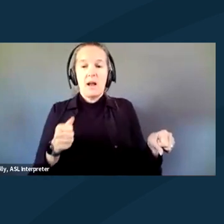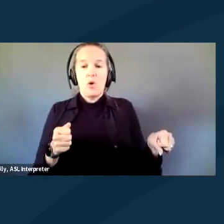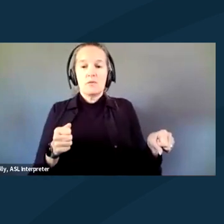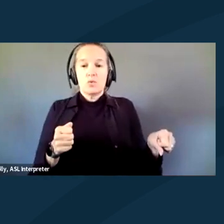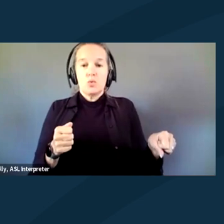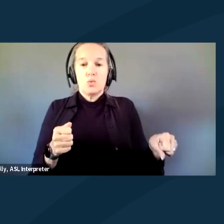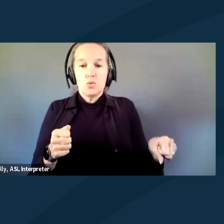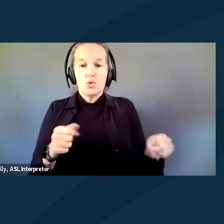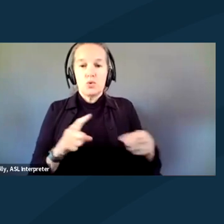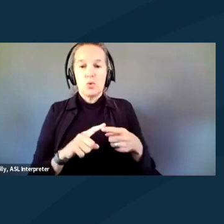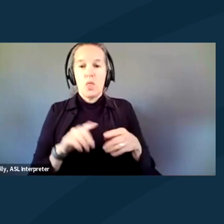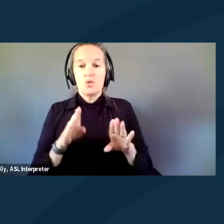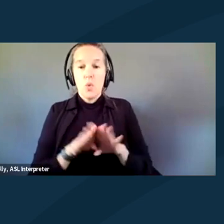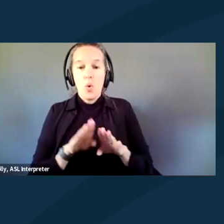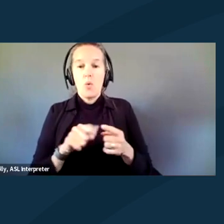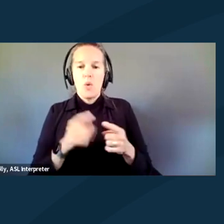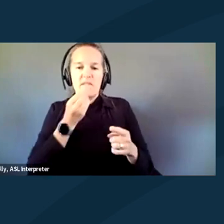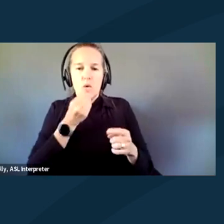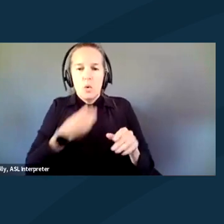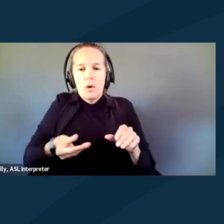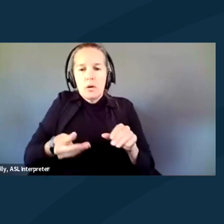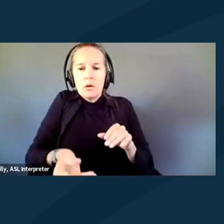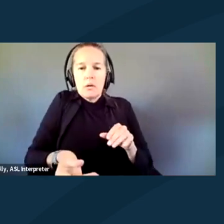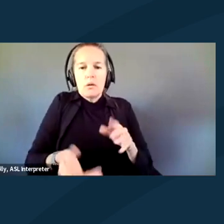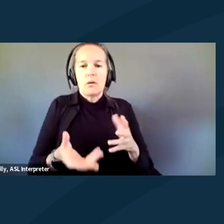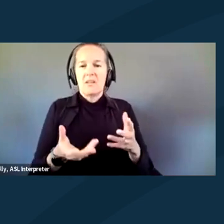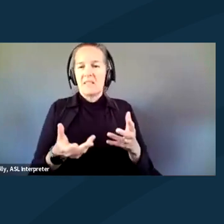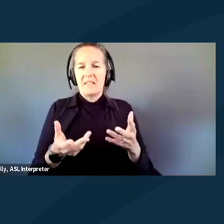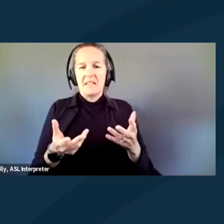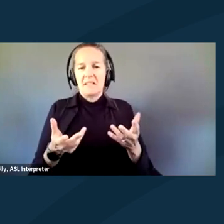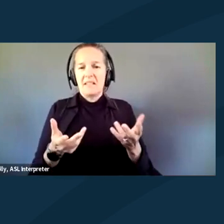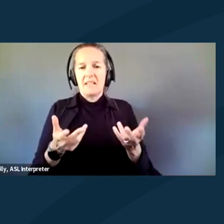when food would get slid in the slot and stuff. And then, of course,